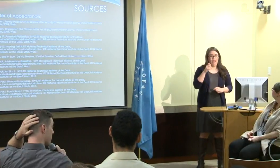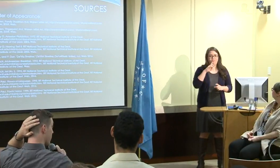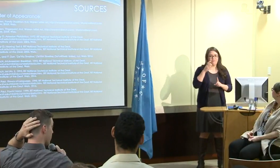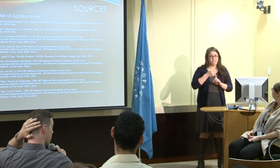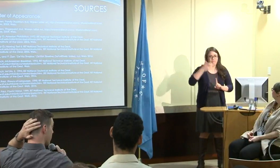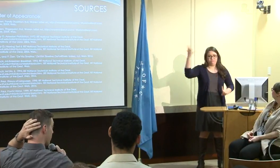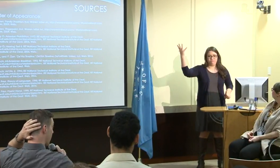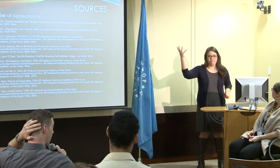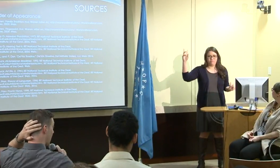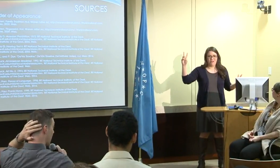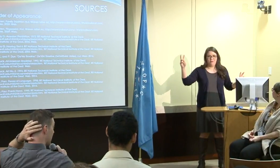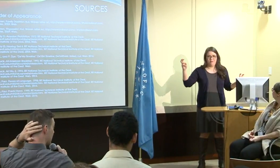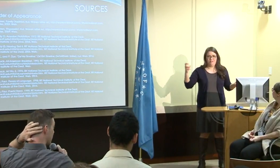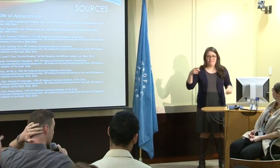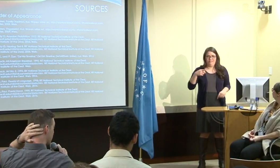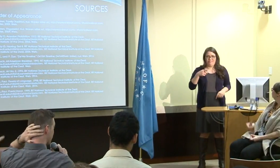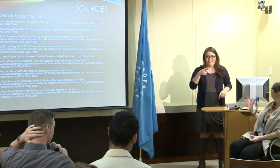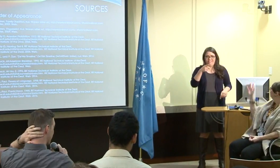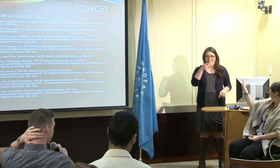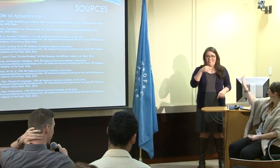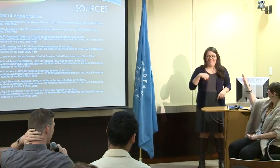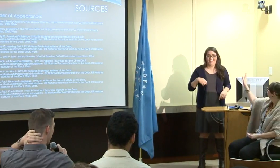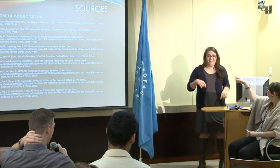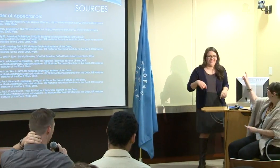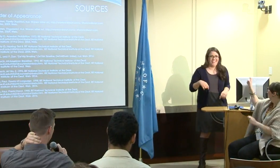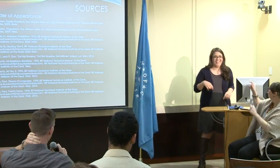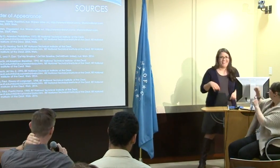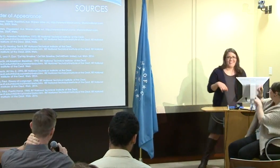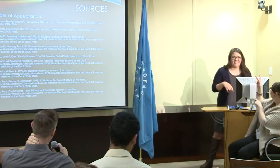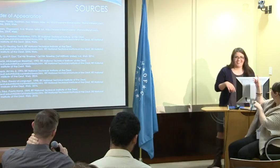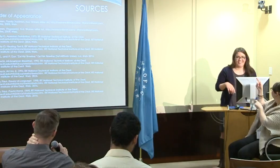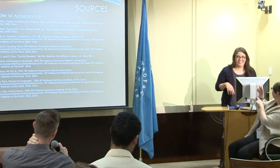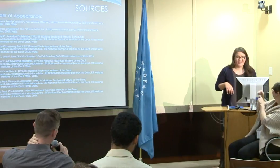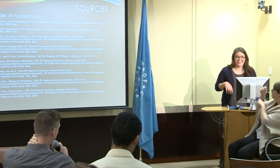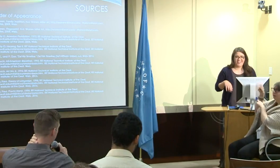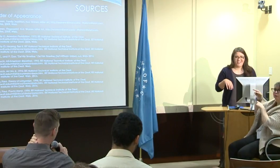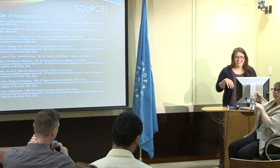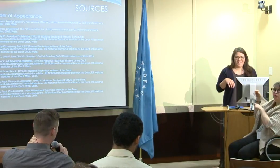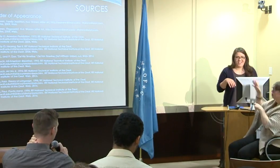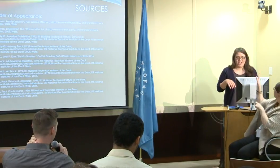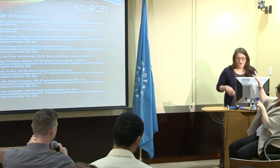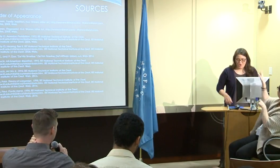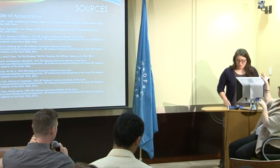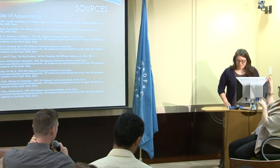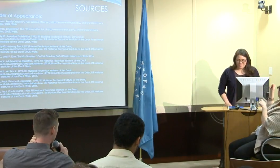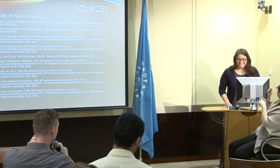Because it's -- their was a topic from the audience that -- Would be a whole new discussion.